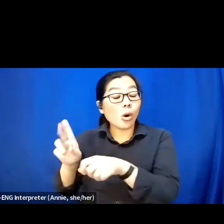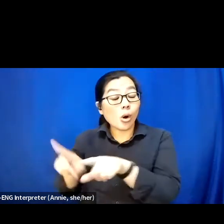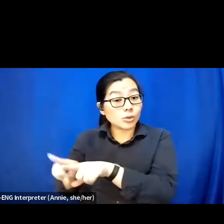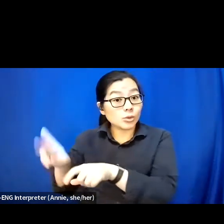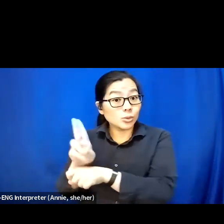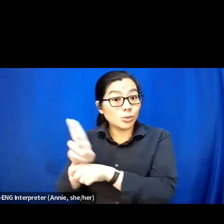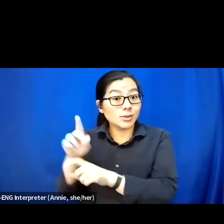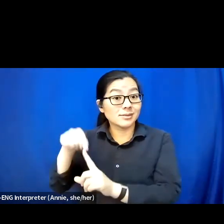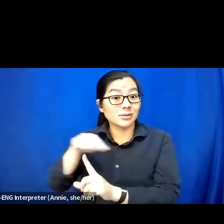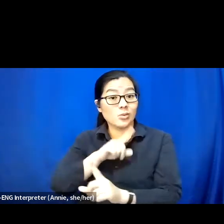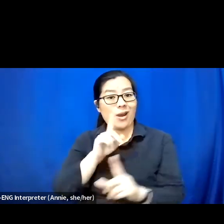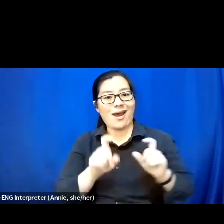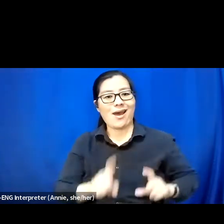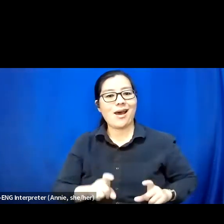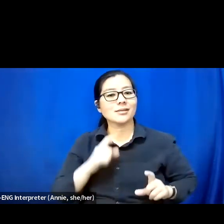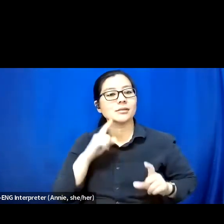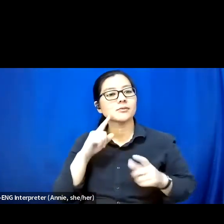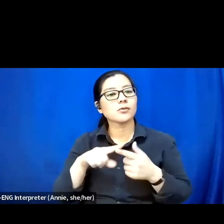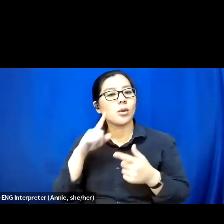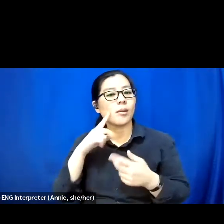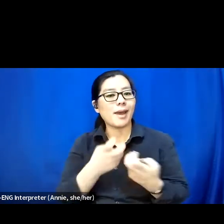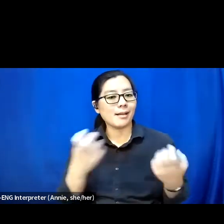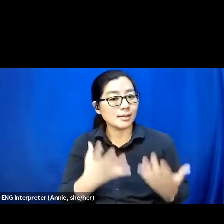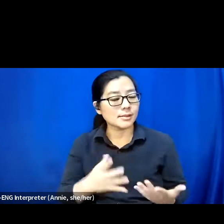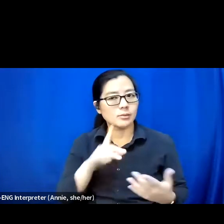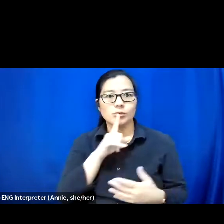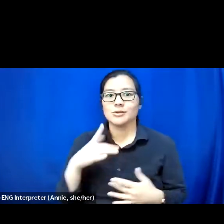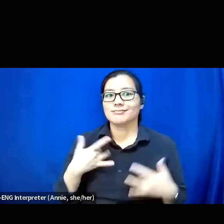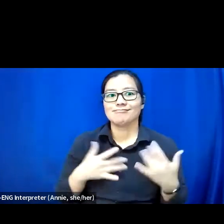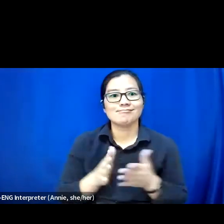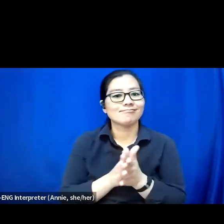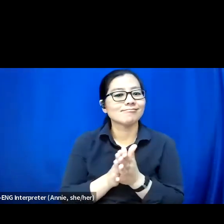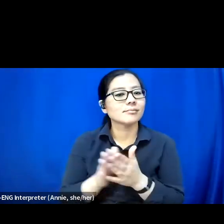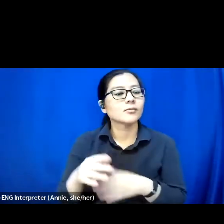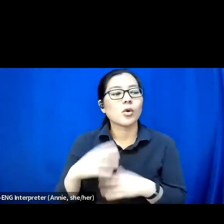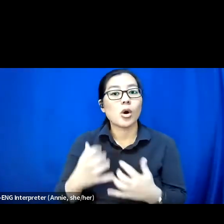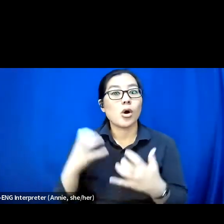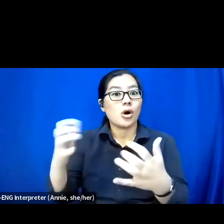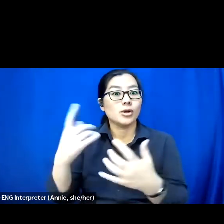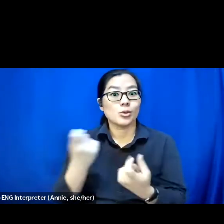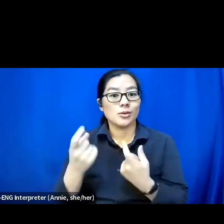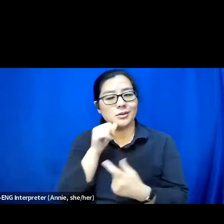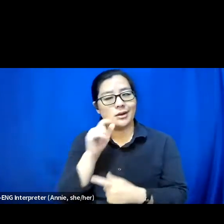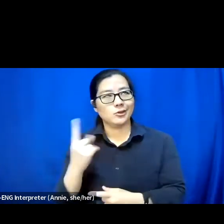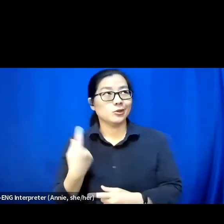I know that they will be excited to hear from audience questions and not just our moderator's questions today.